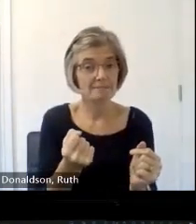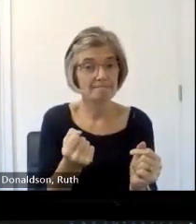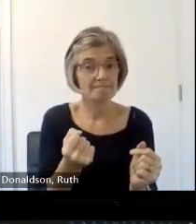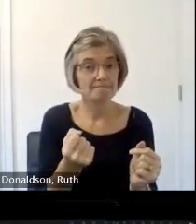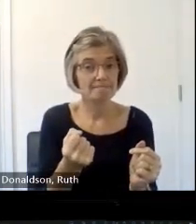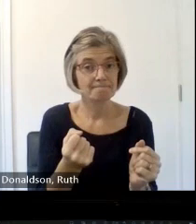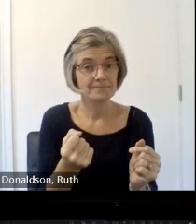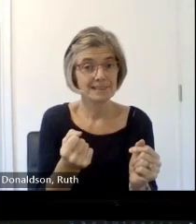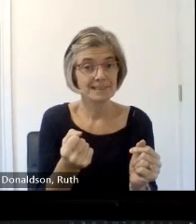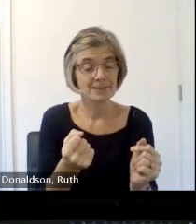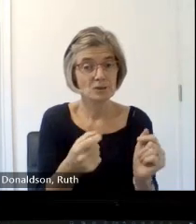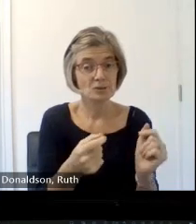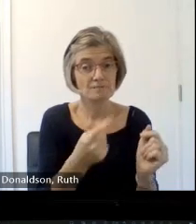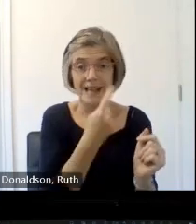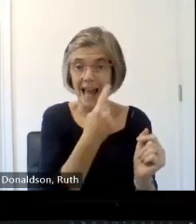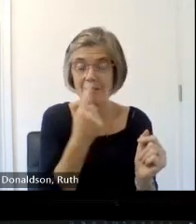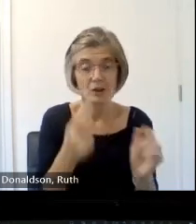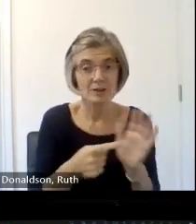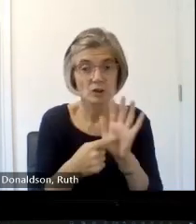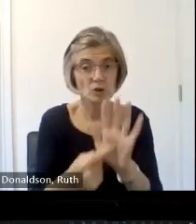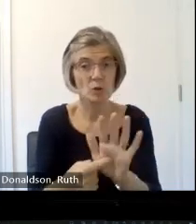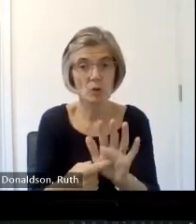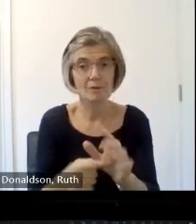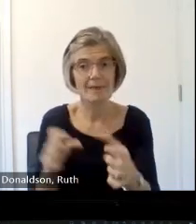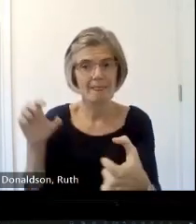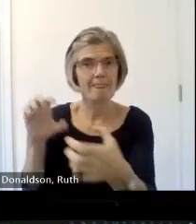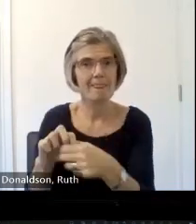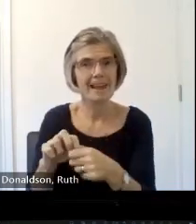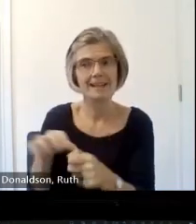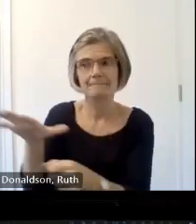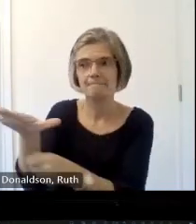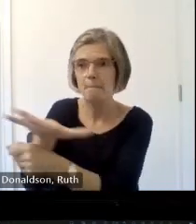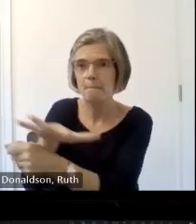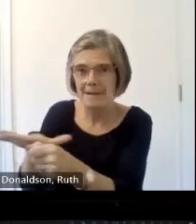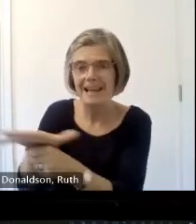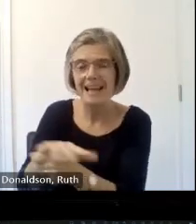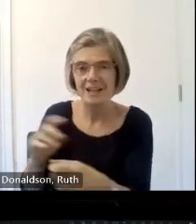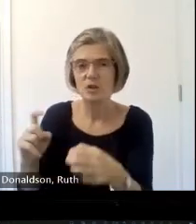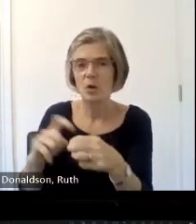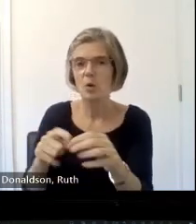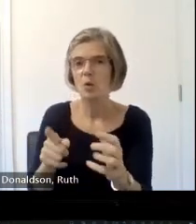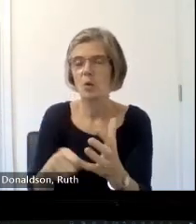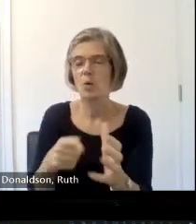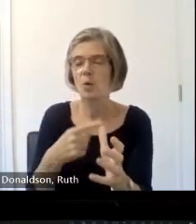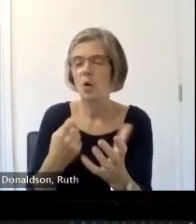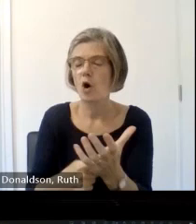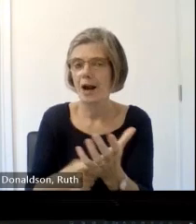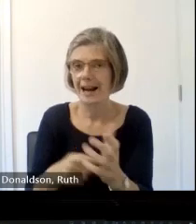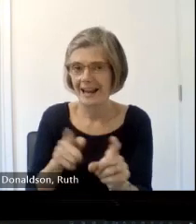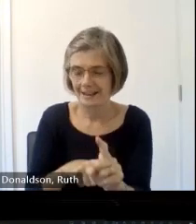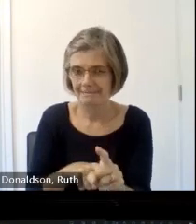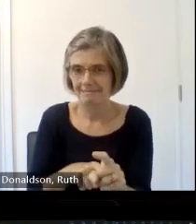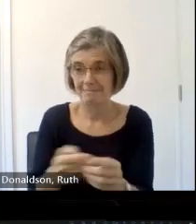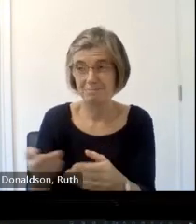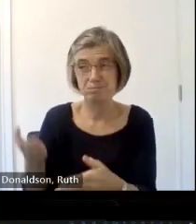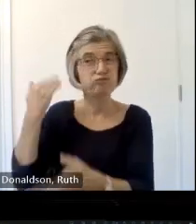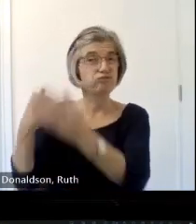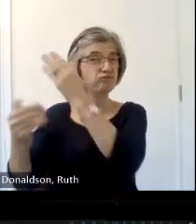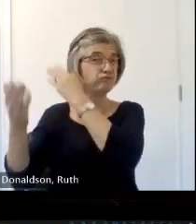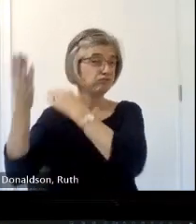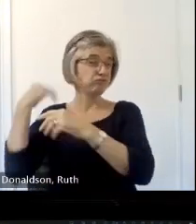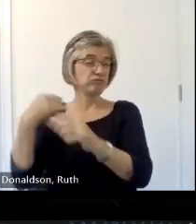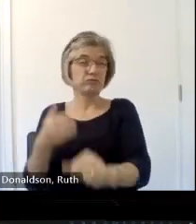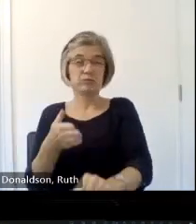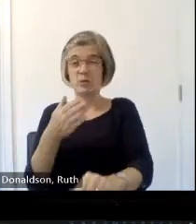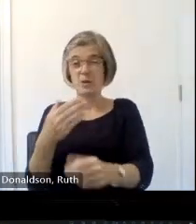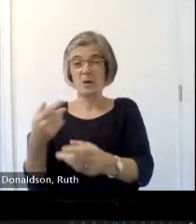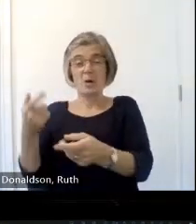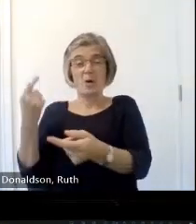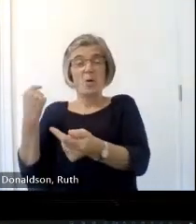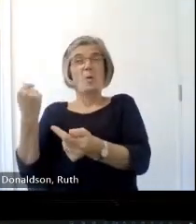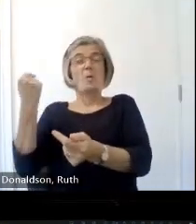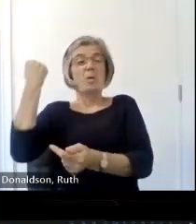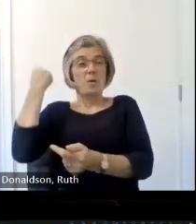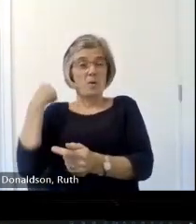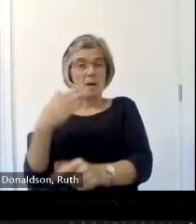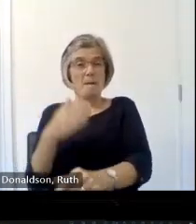mind that I'm talking way back back 1132 1124 when David became king um David first um quaries were